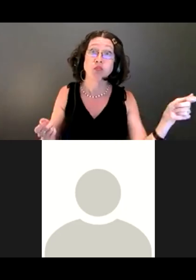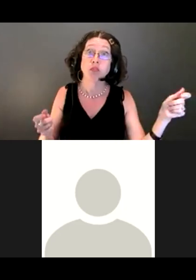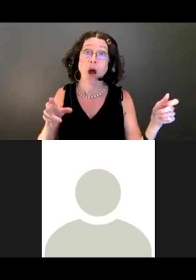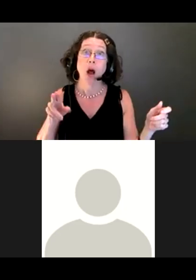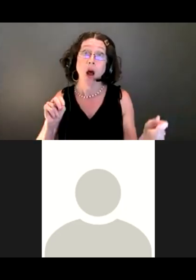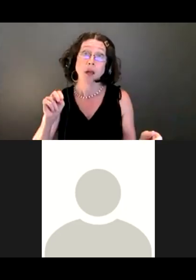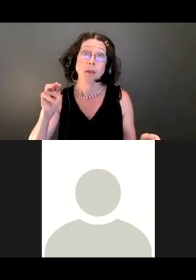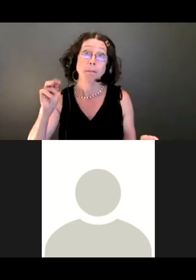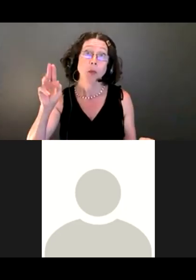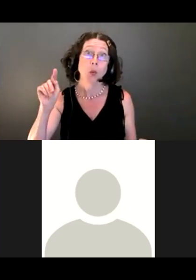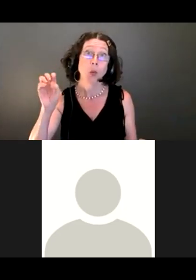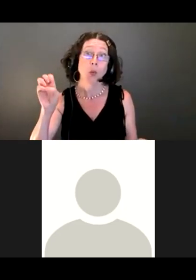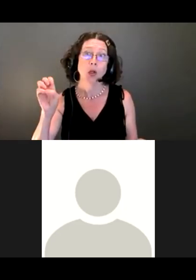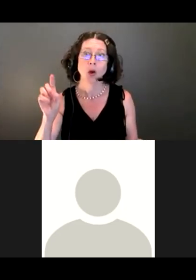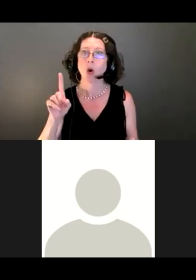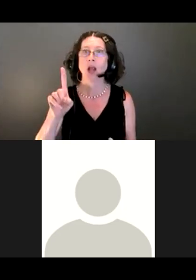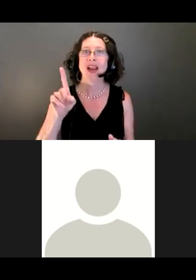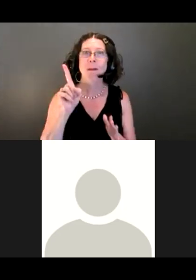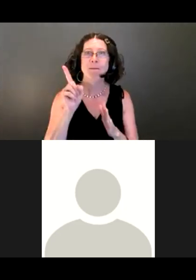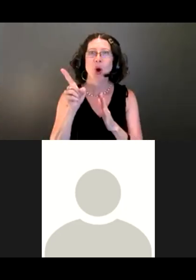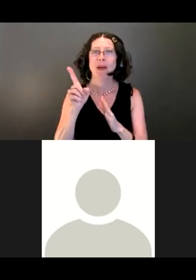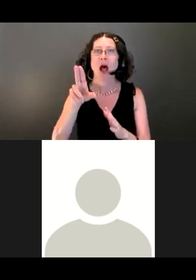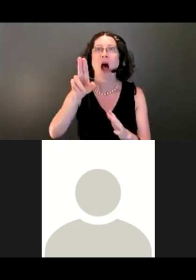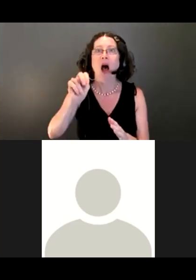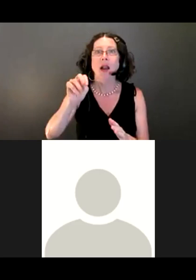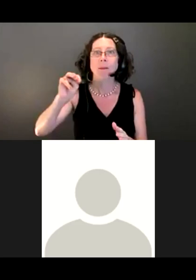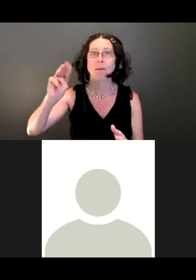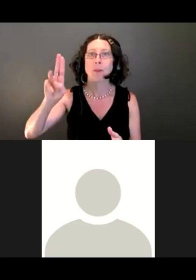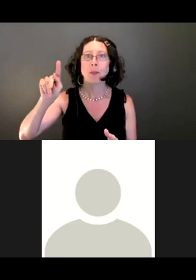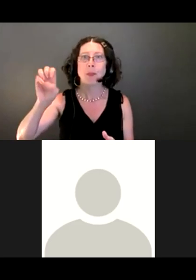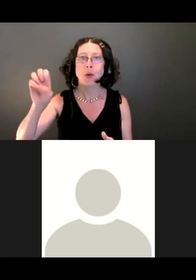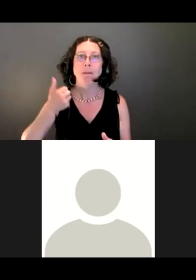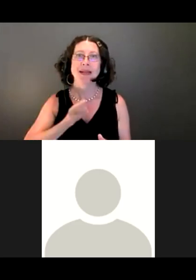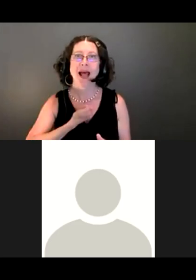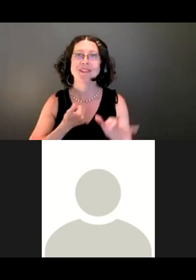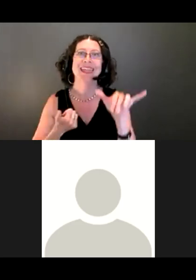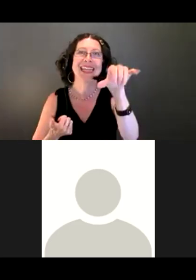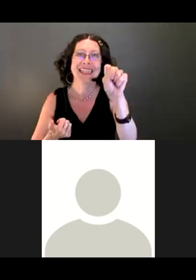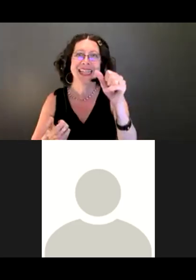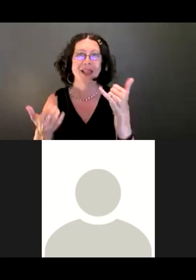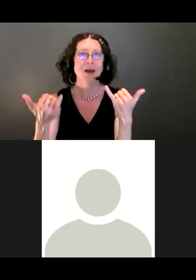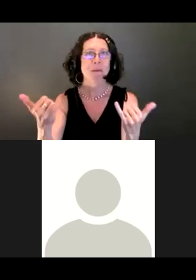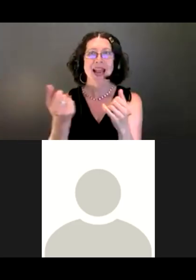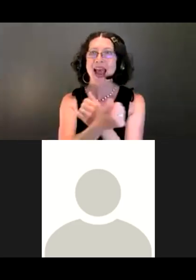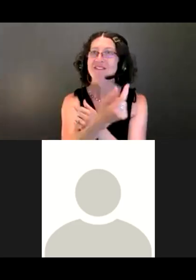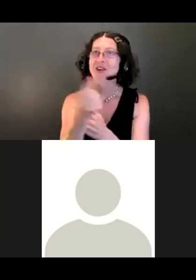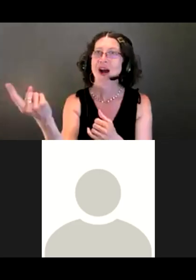Sorry, it took me a moment to unmute myself. Yes, at the moment everyone should have the availability to